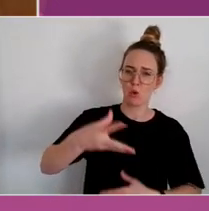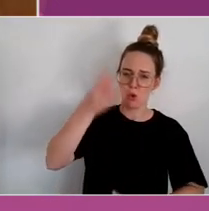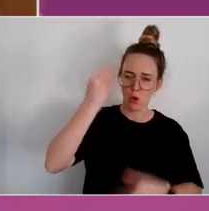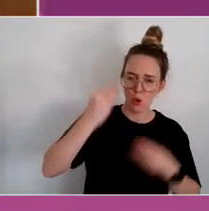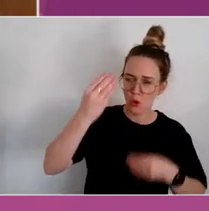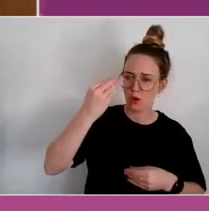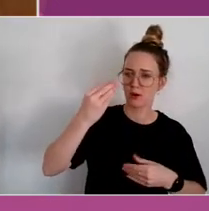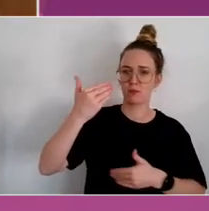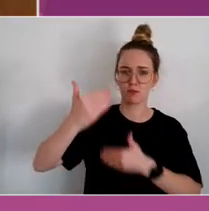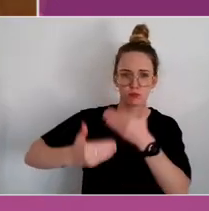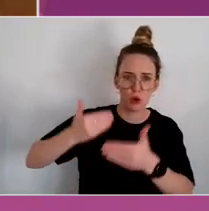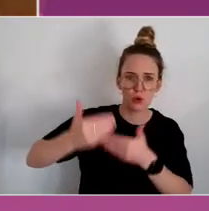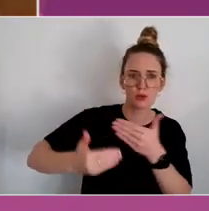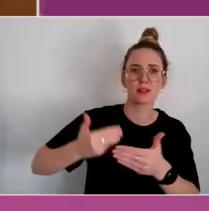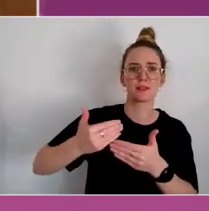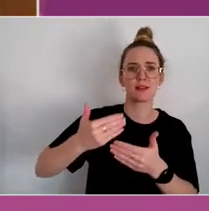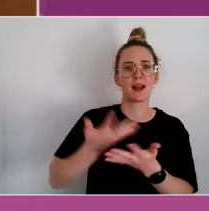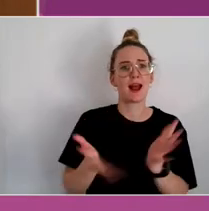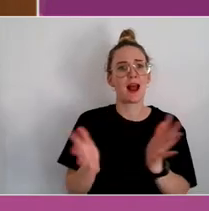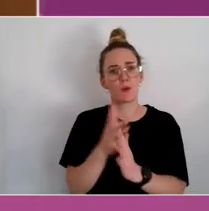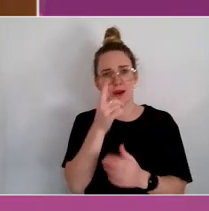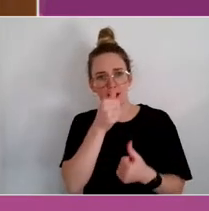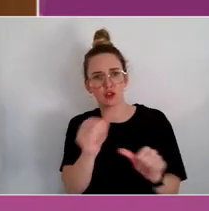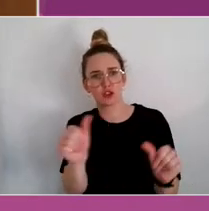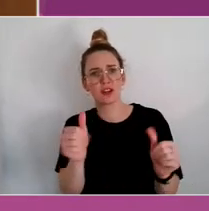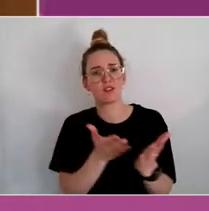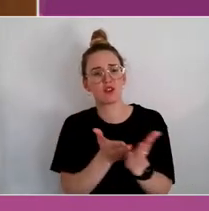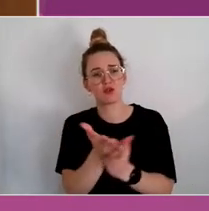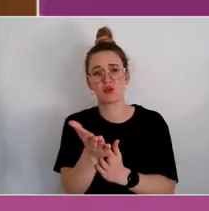that we can achieve, I think, through cultural means.